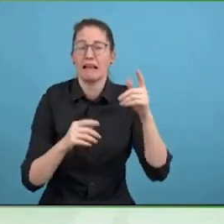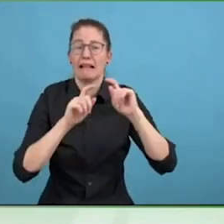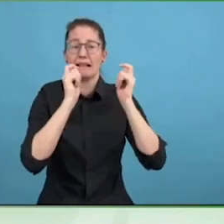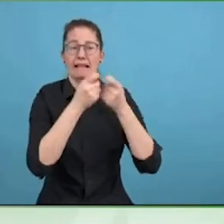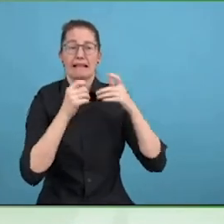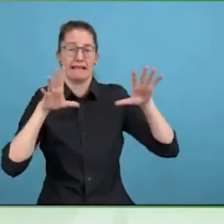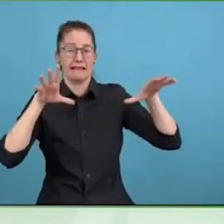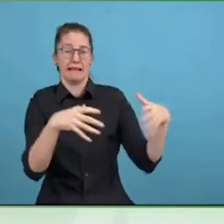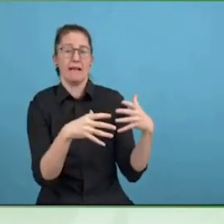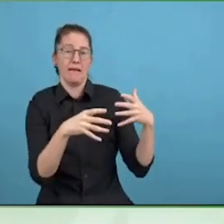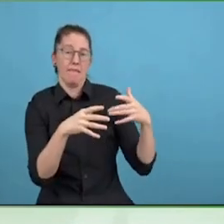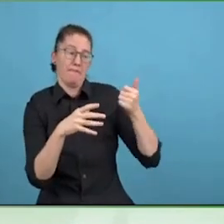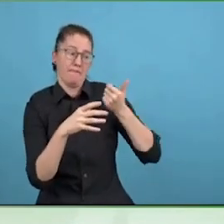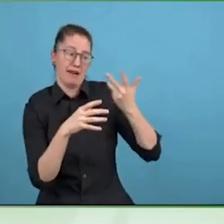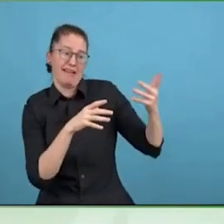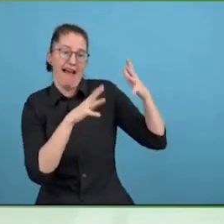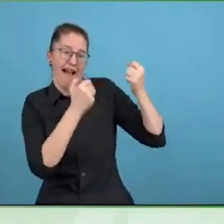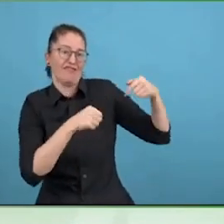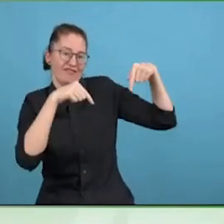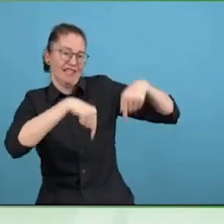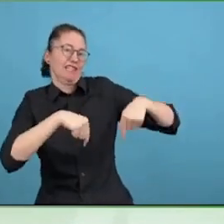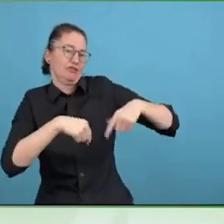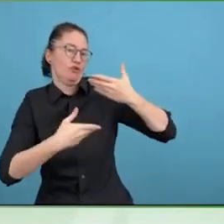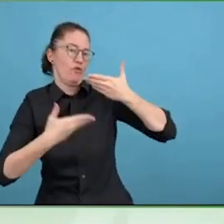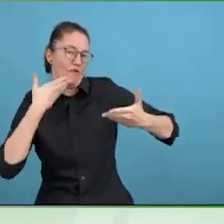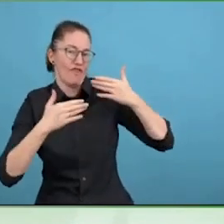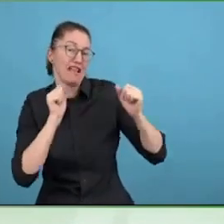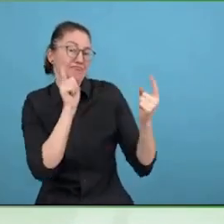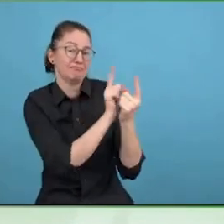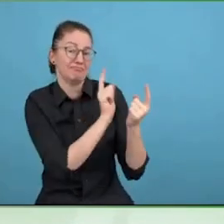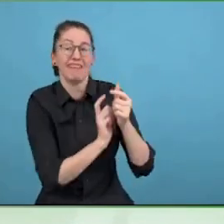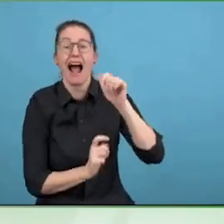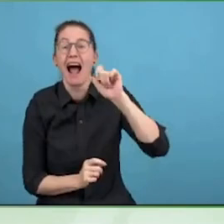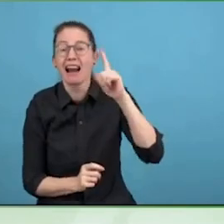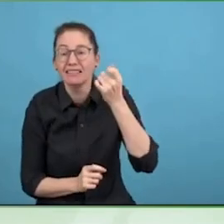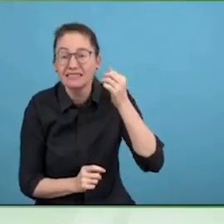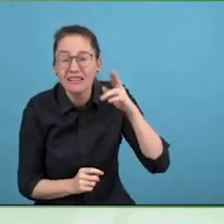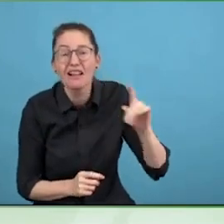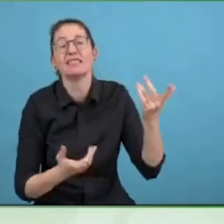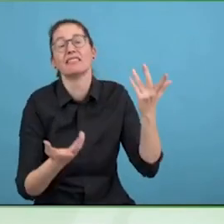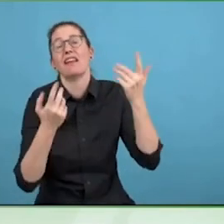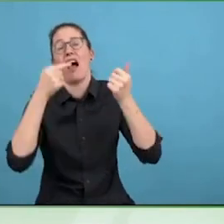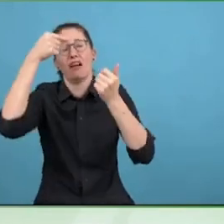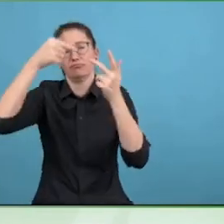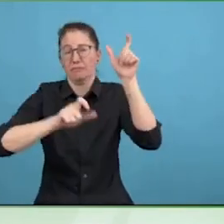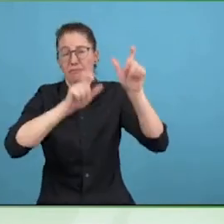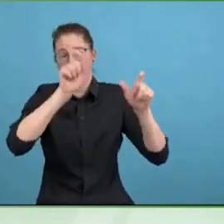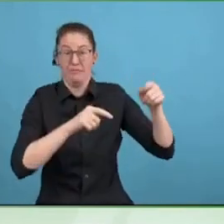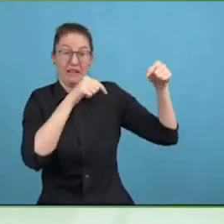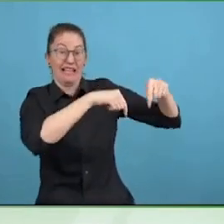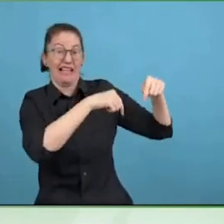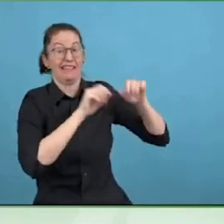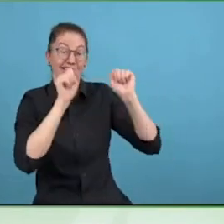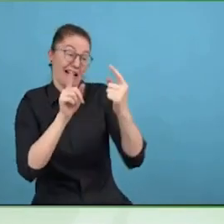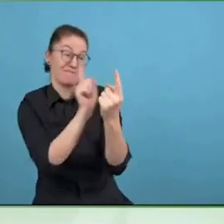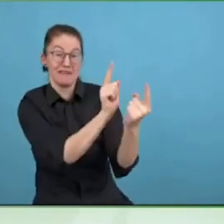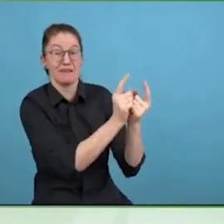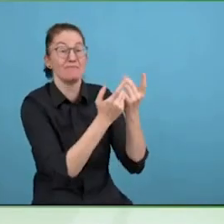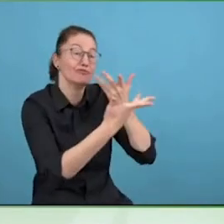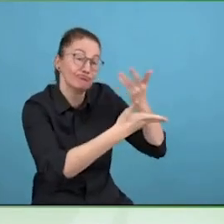sure that we, the public, society, knows that there are corporations that are adding valued to these topics, like ESG, but is obviously